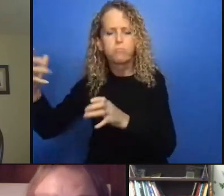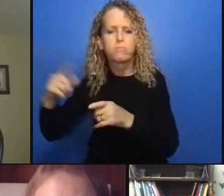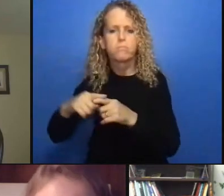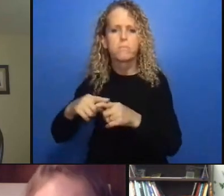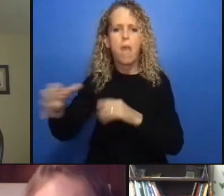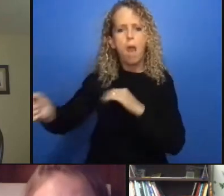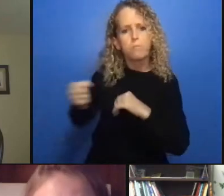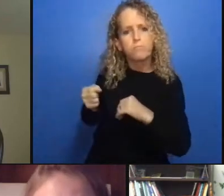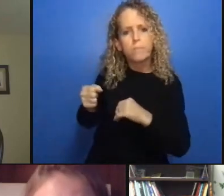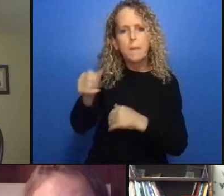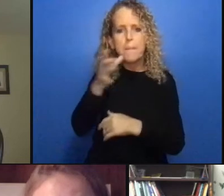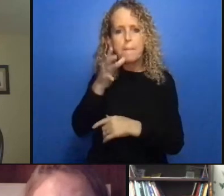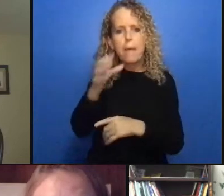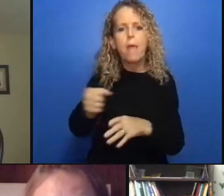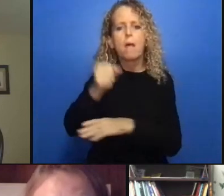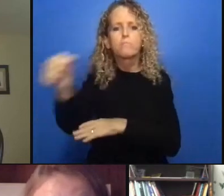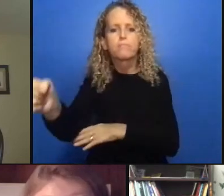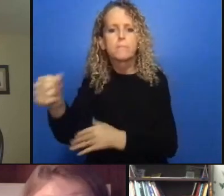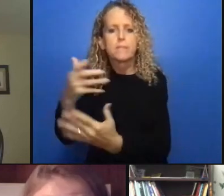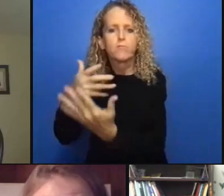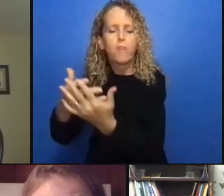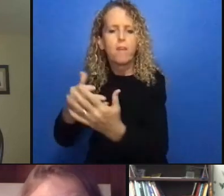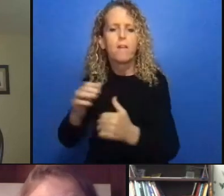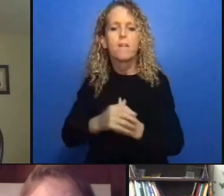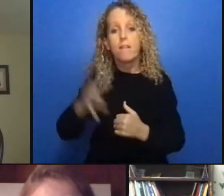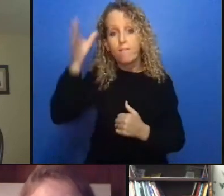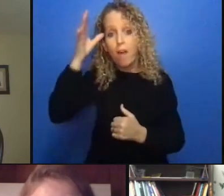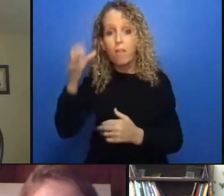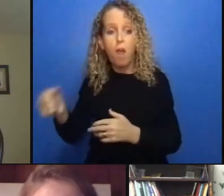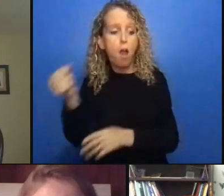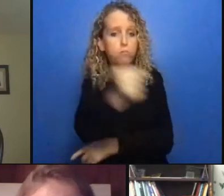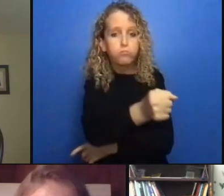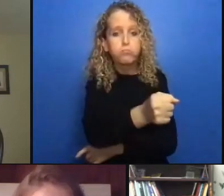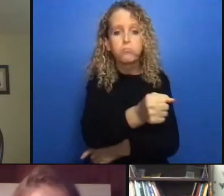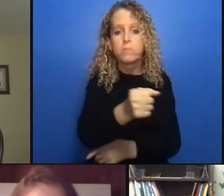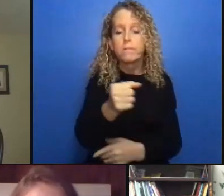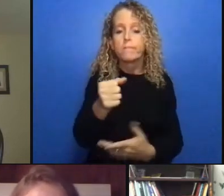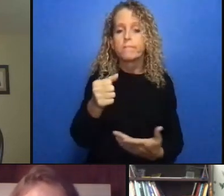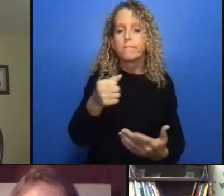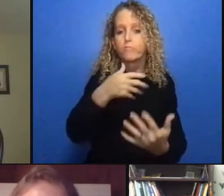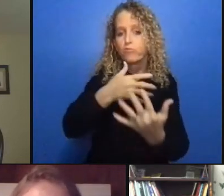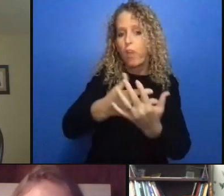it's not to say but it might be that there is actually a need for consultation with all of these